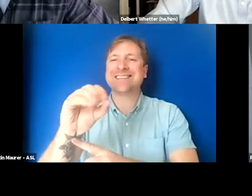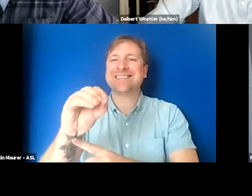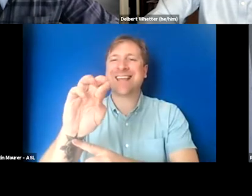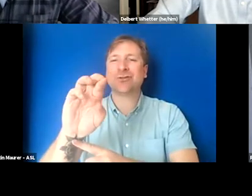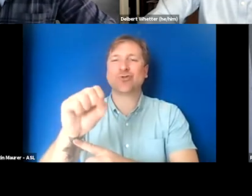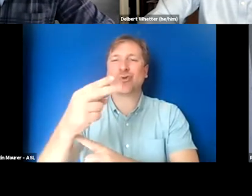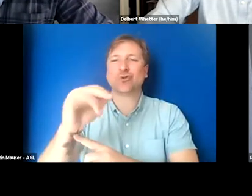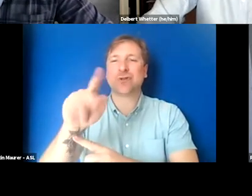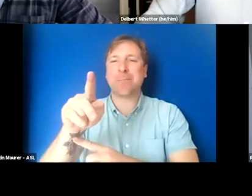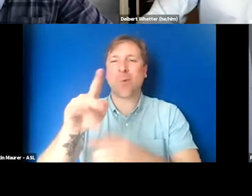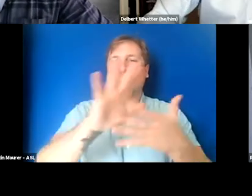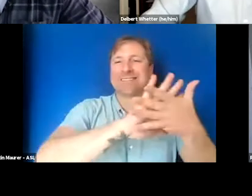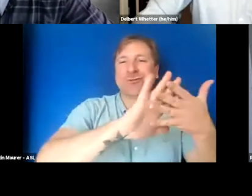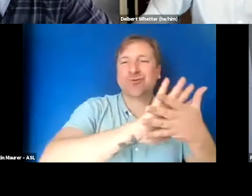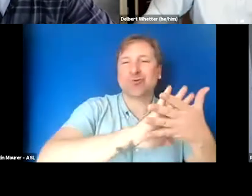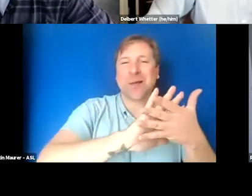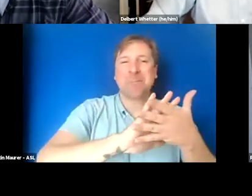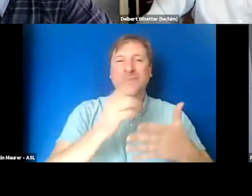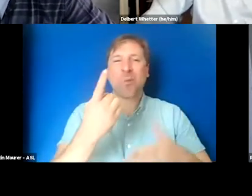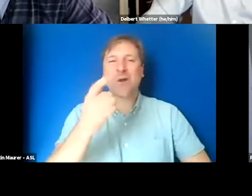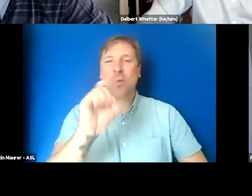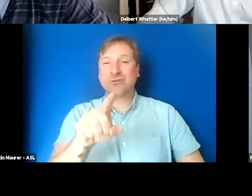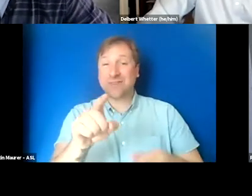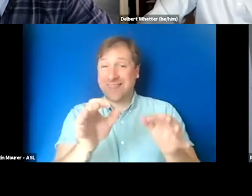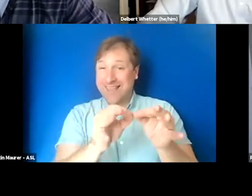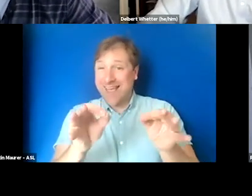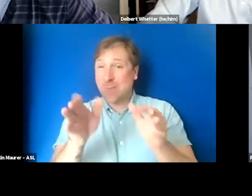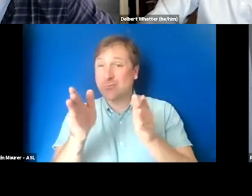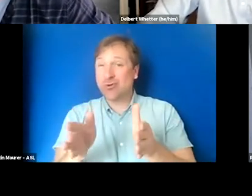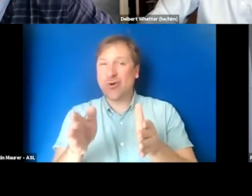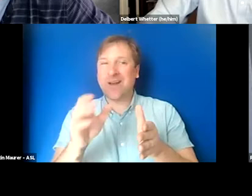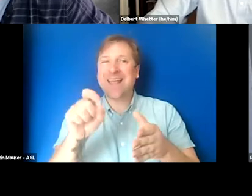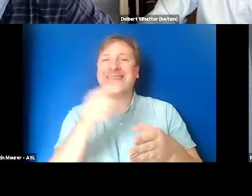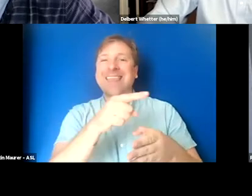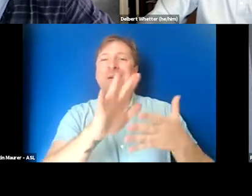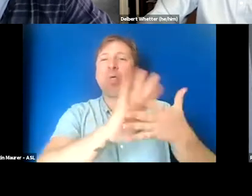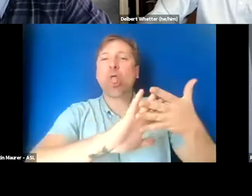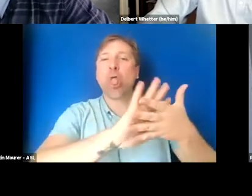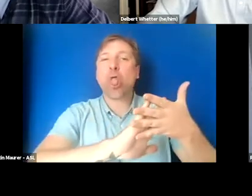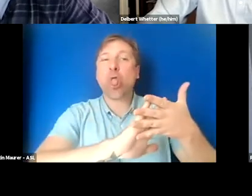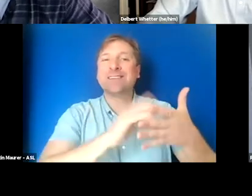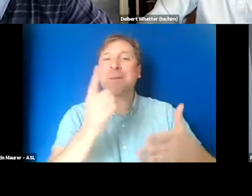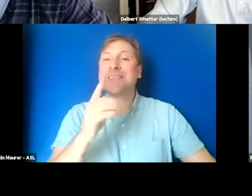So one question is, can the captioner censor materials that are spoken live?